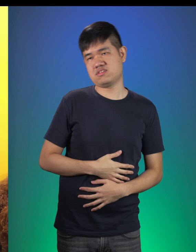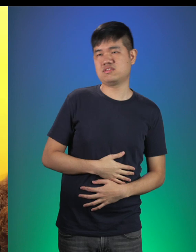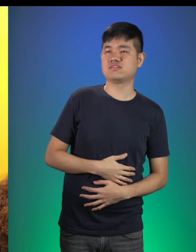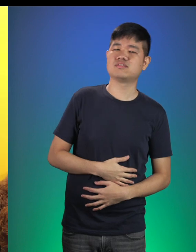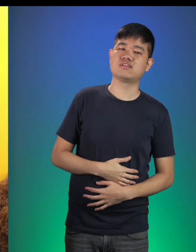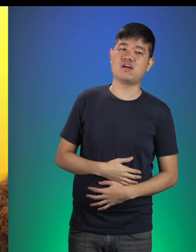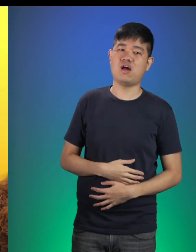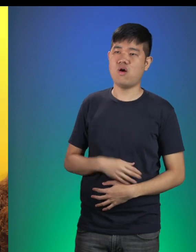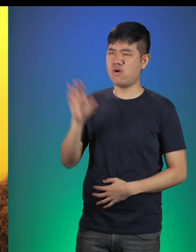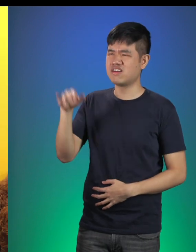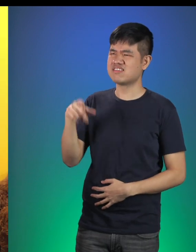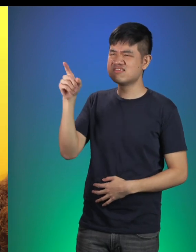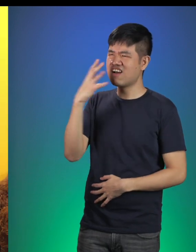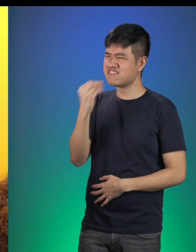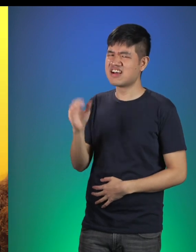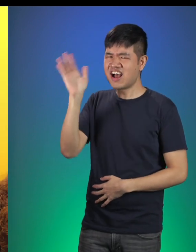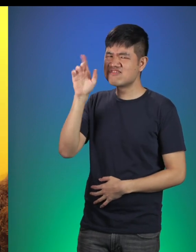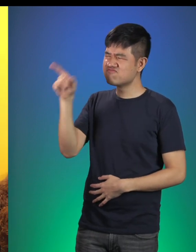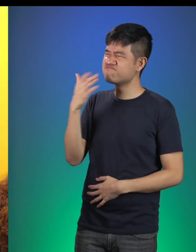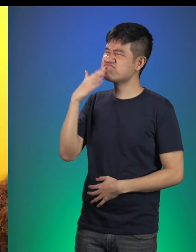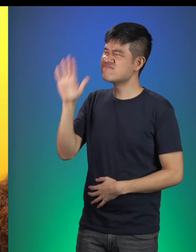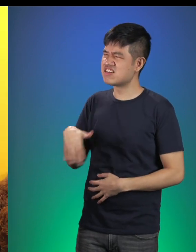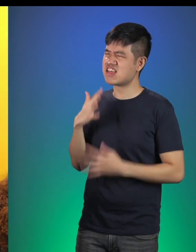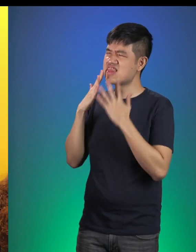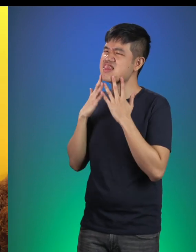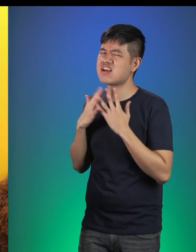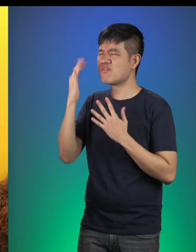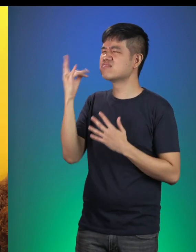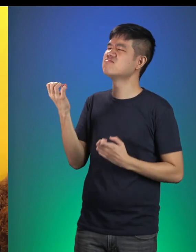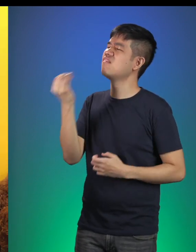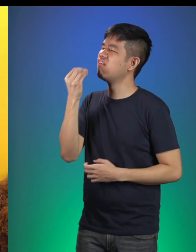Little Red: Wolf, you’ve been mean and greedy. Why are you trying to eat me?